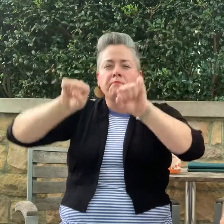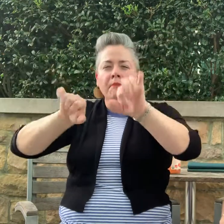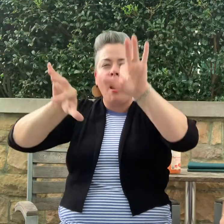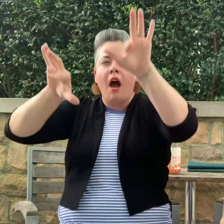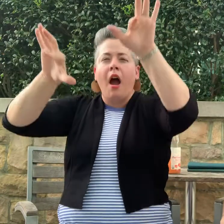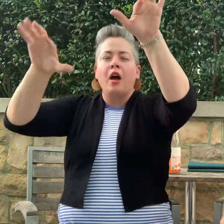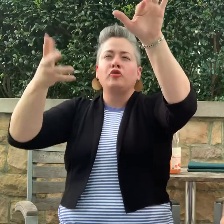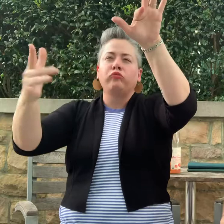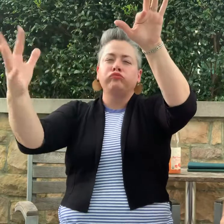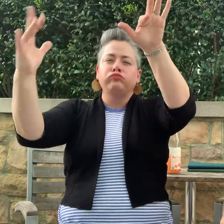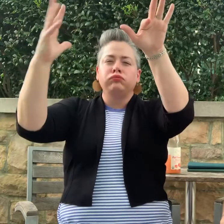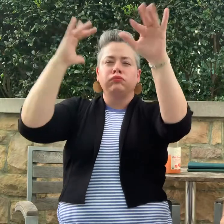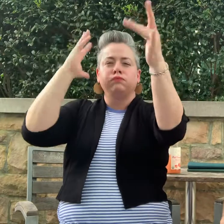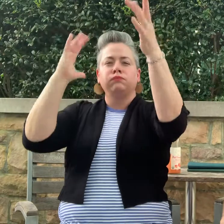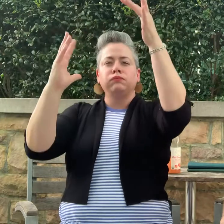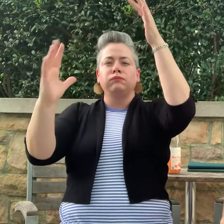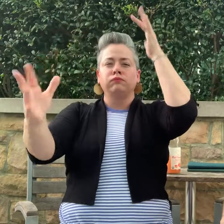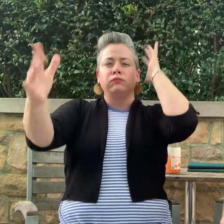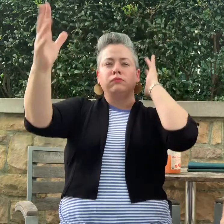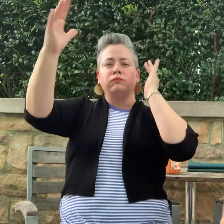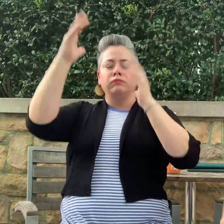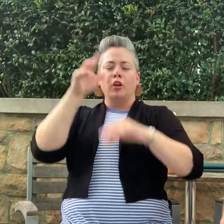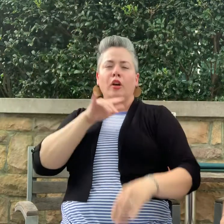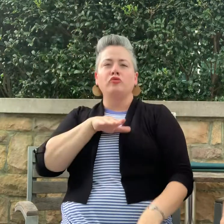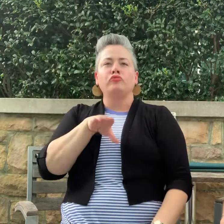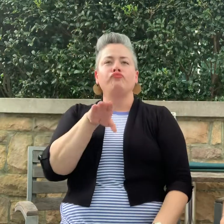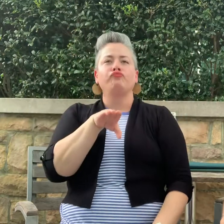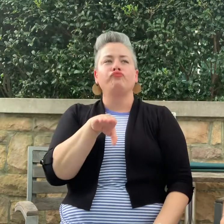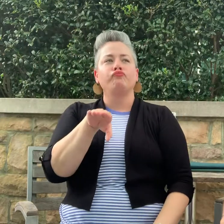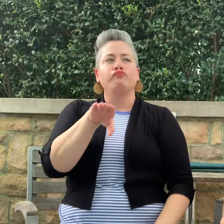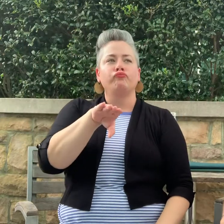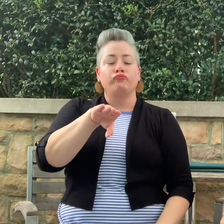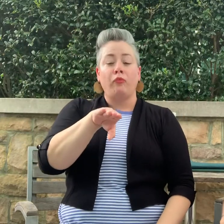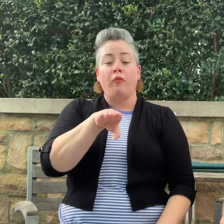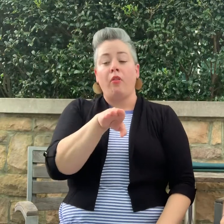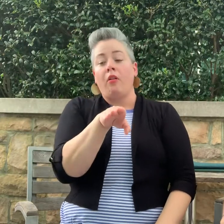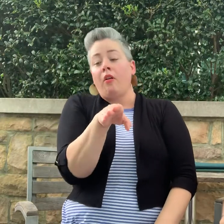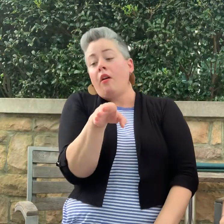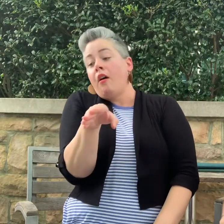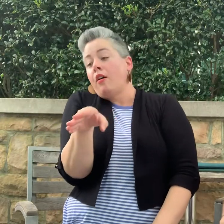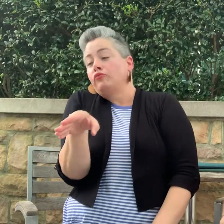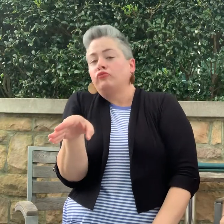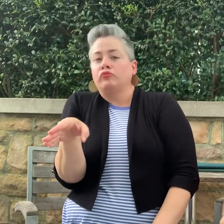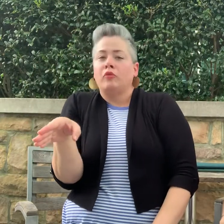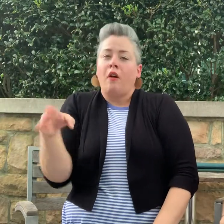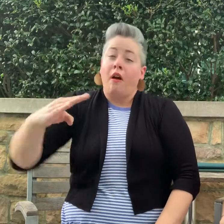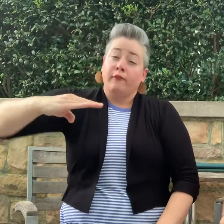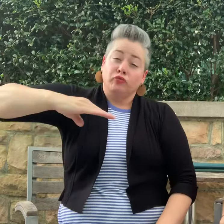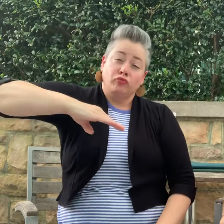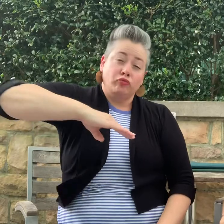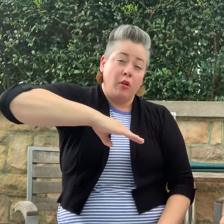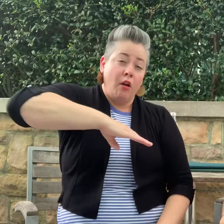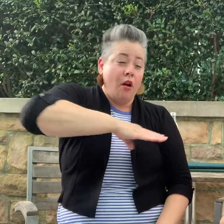meandering on the serpentine road. Twists turns.